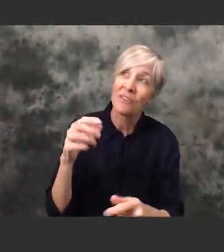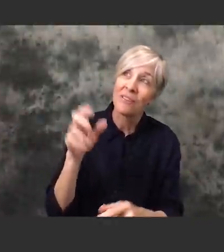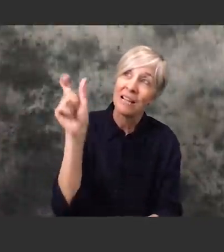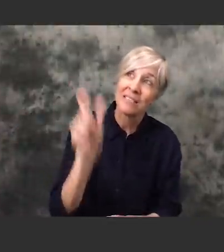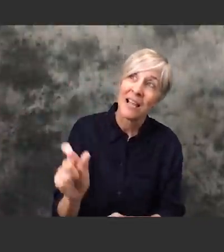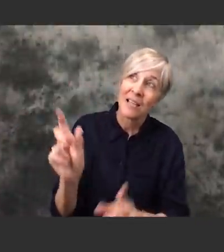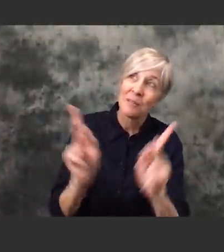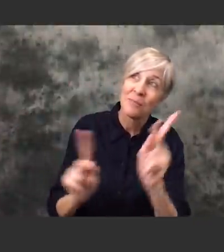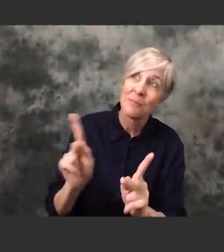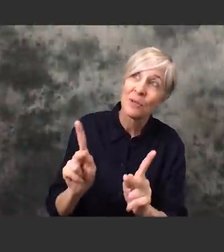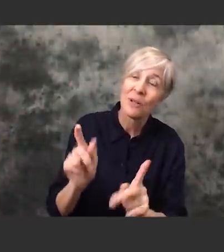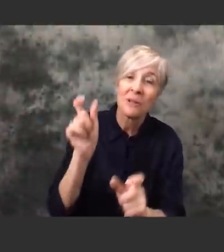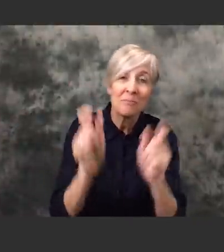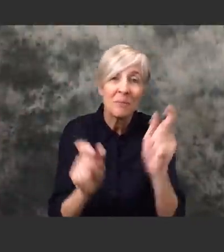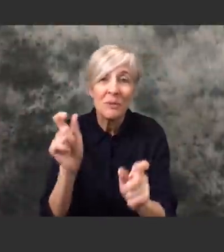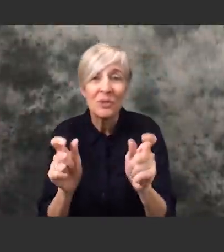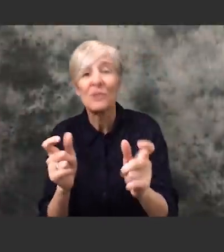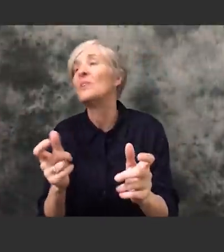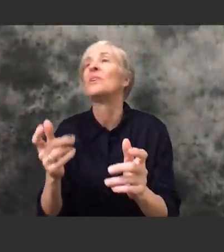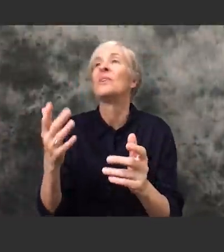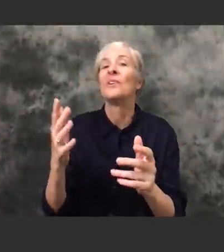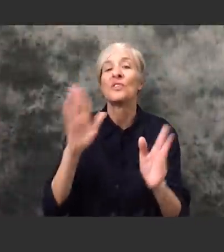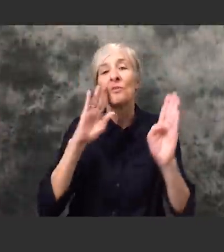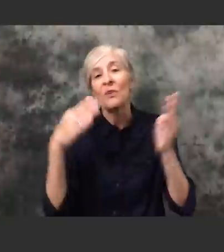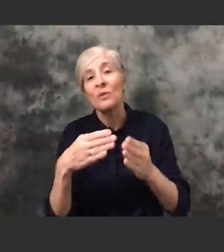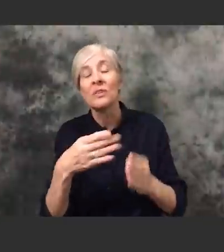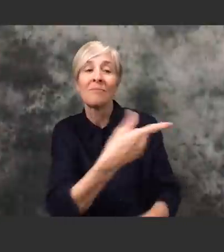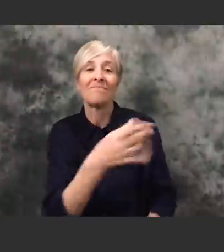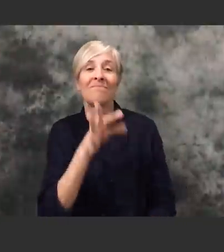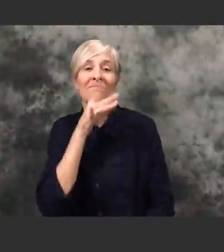what they should be focusing on and things of that nature?